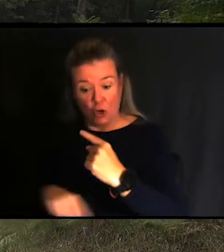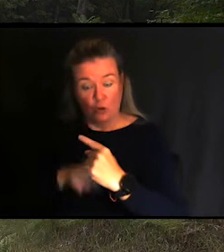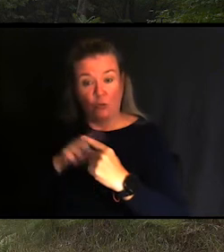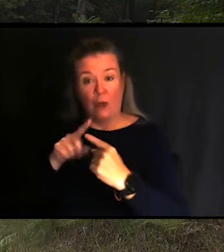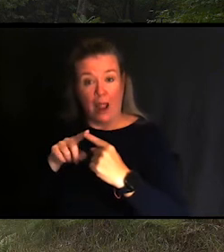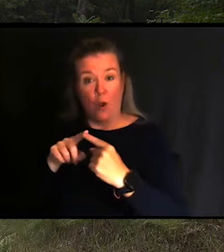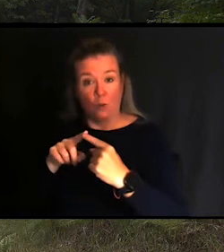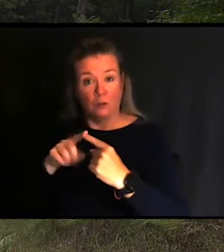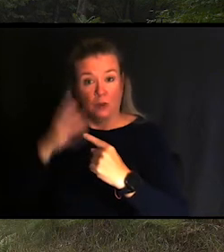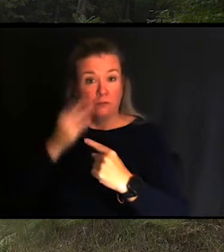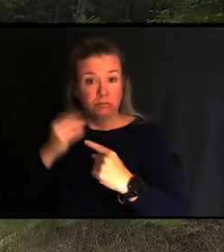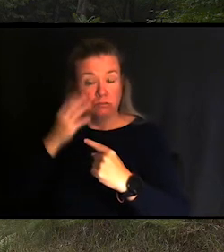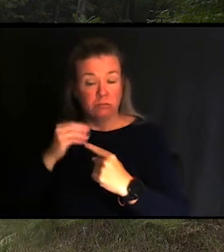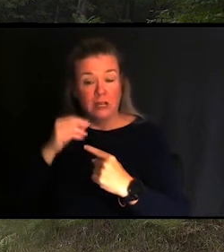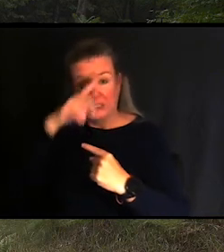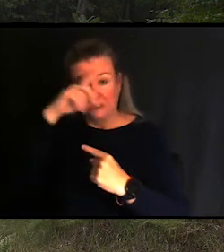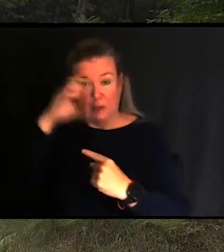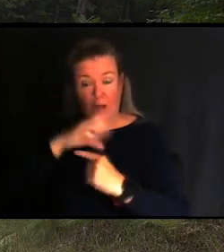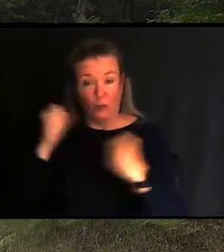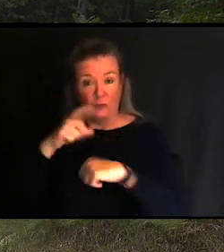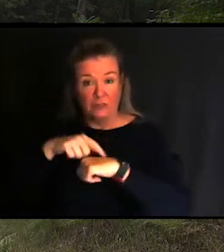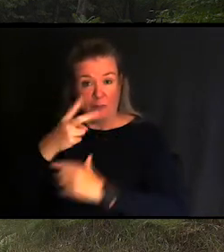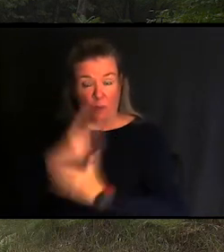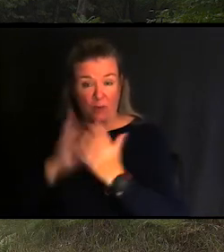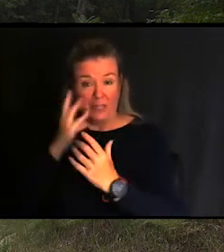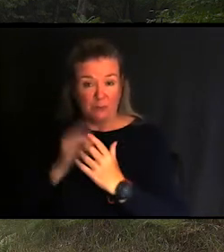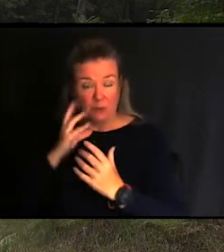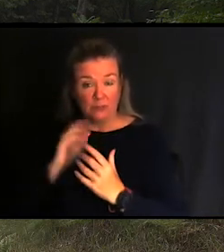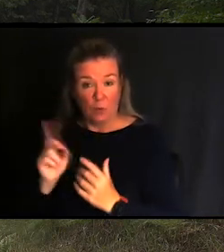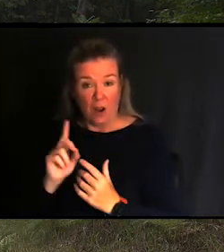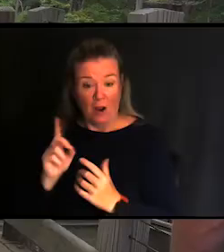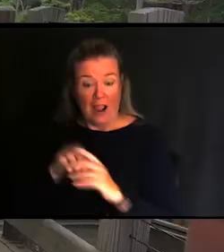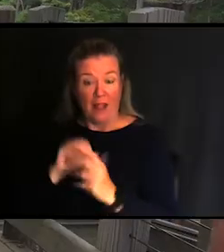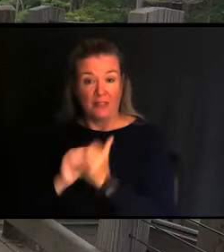A summer luge and a winter luge experience at the sports park.